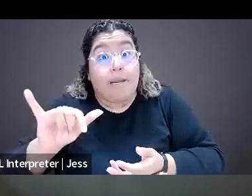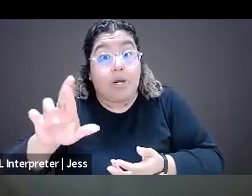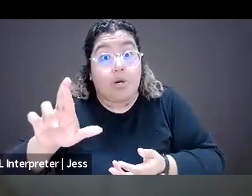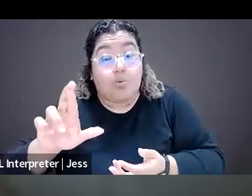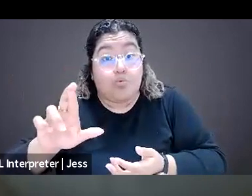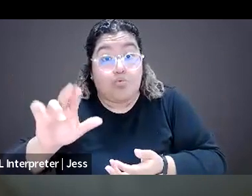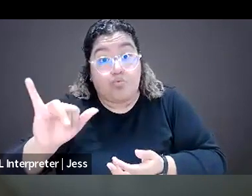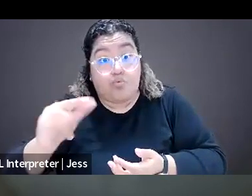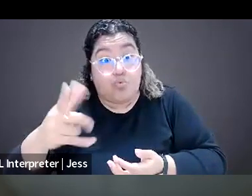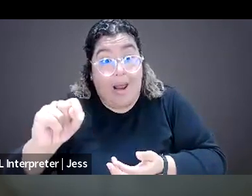So yeah.